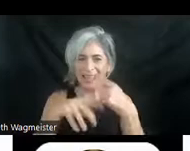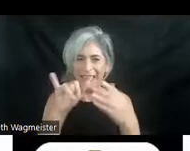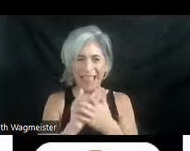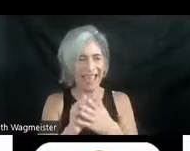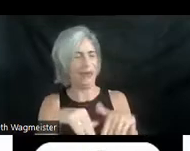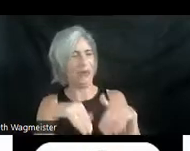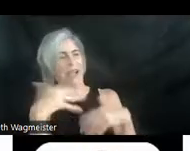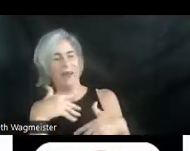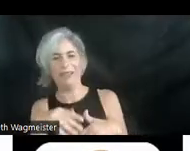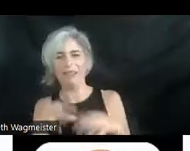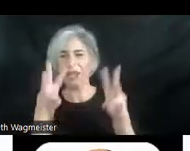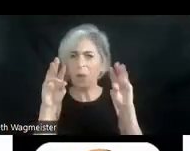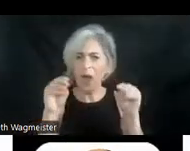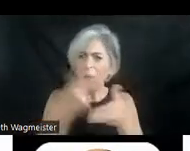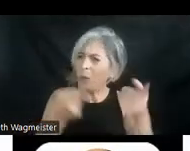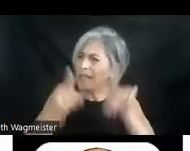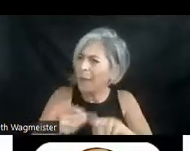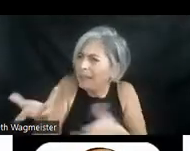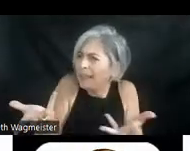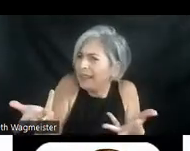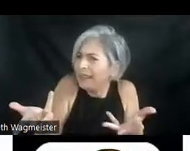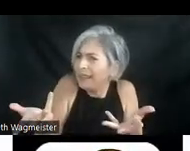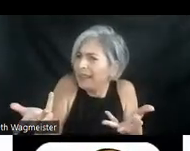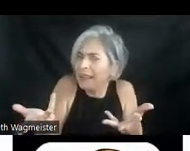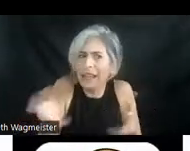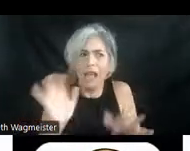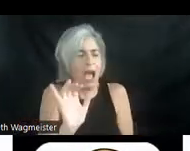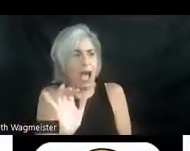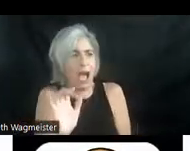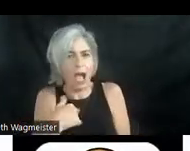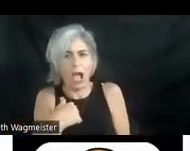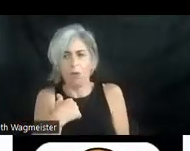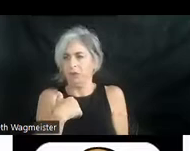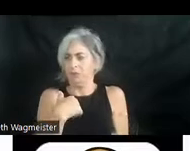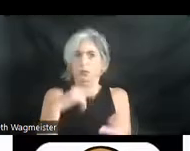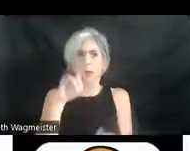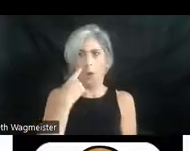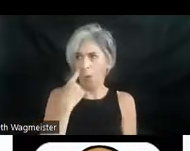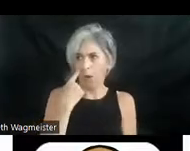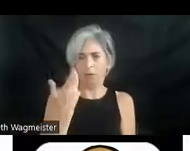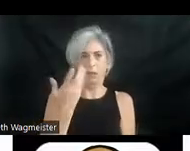Whoa! What was going on? Oh, I was getting bored. I bet a couple of you fell asleep.